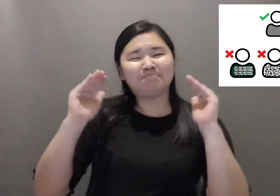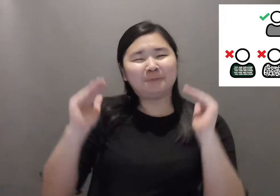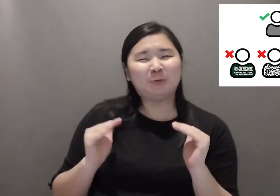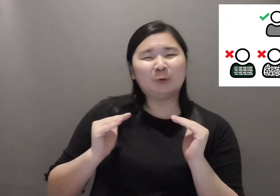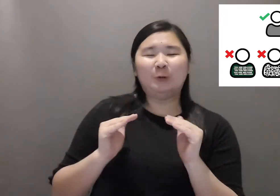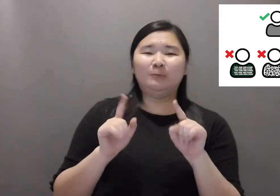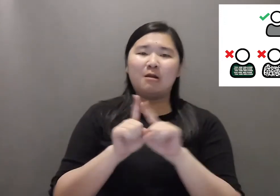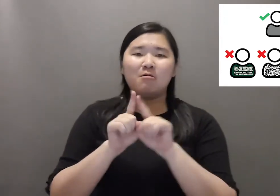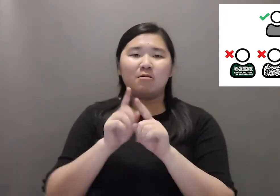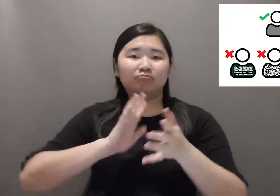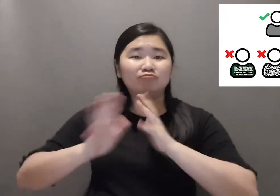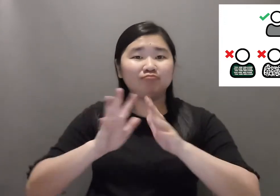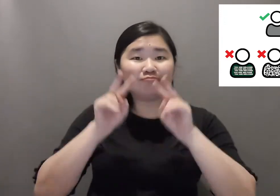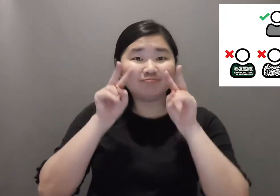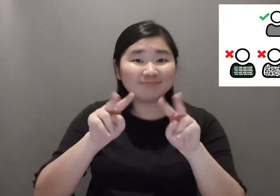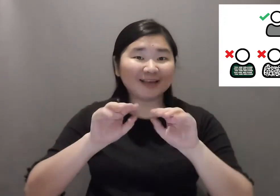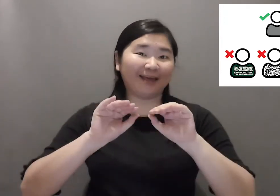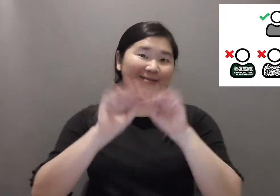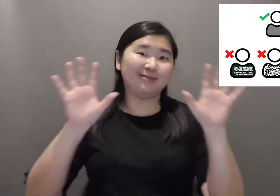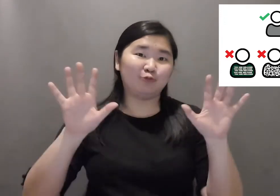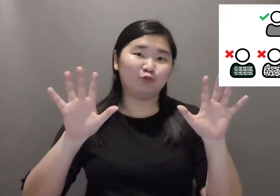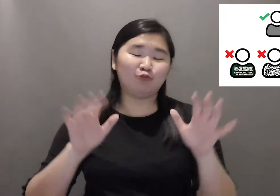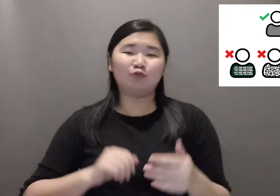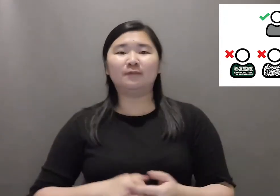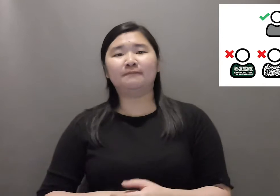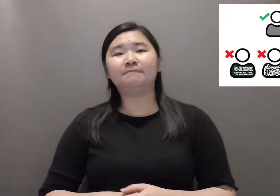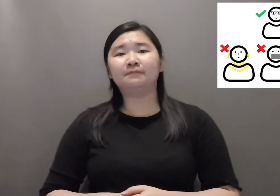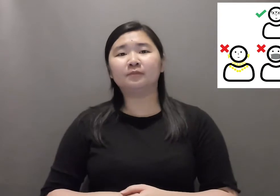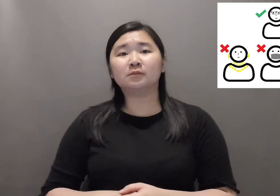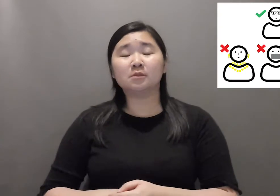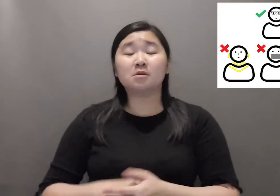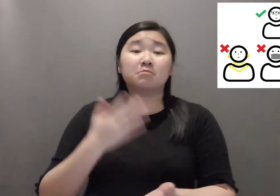If needed, we suggest modest visual cultural clothing for filming to optimize sign language viewing.